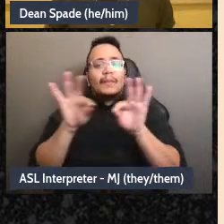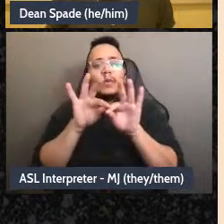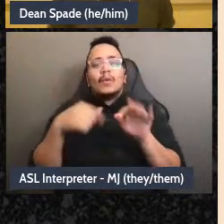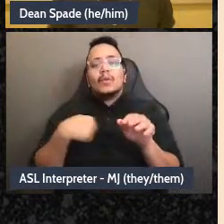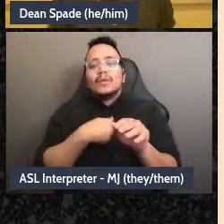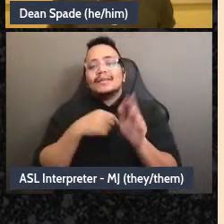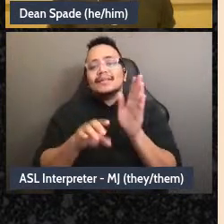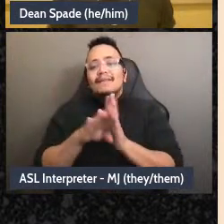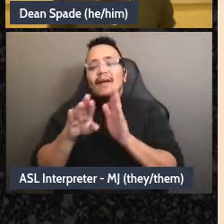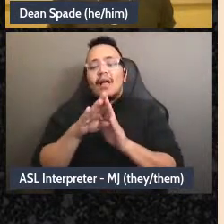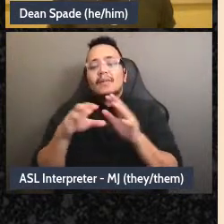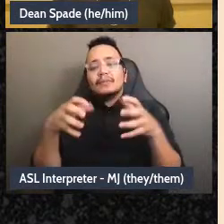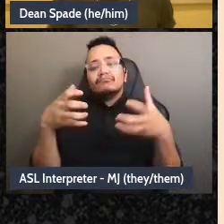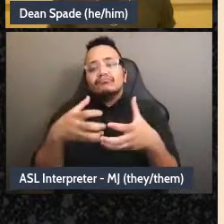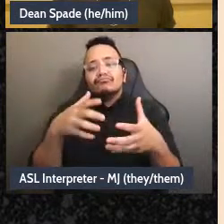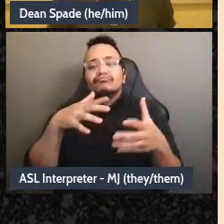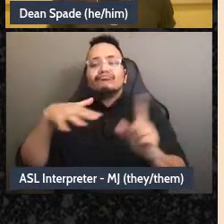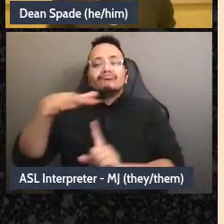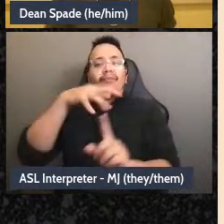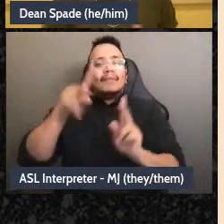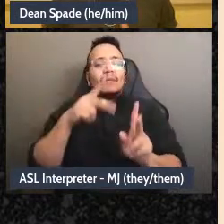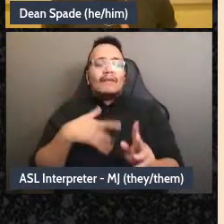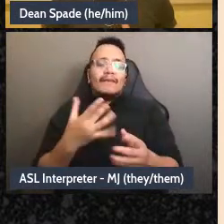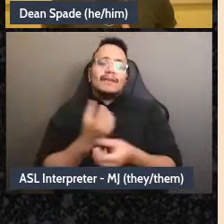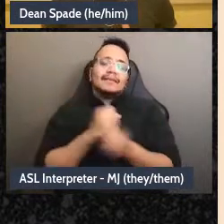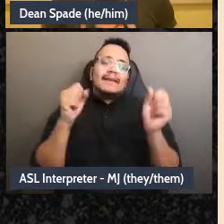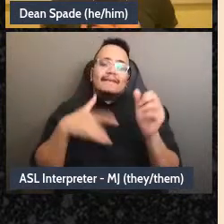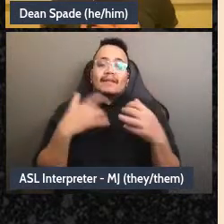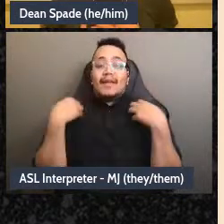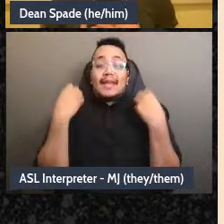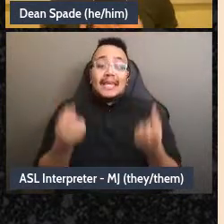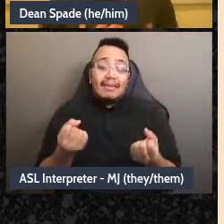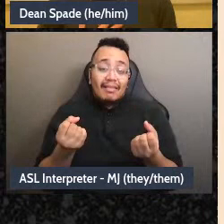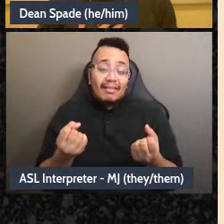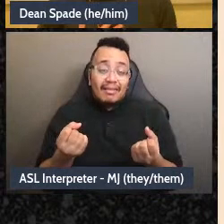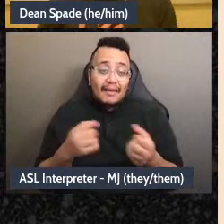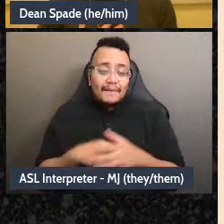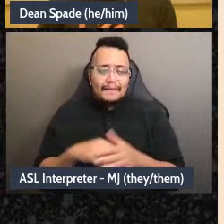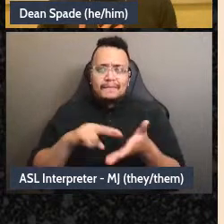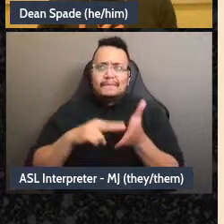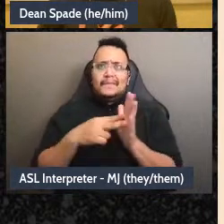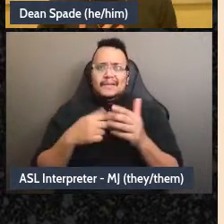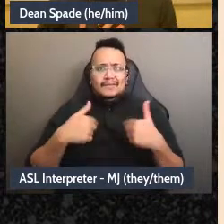can experience that kind of healing. So how do I-how do I show up to a group that could be a